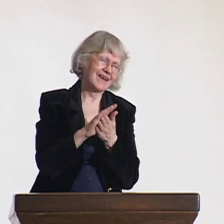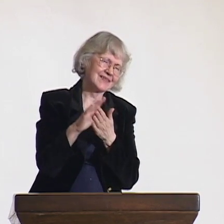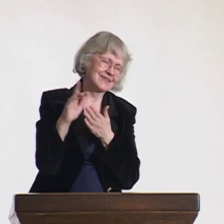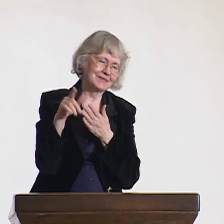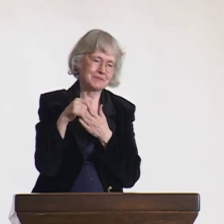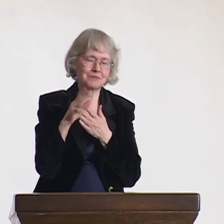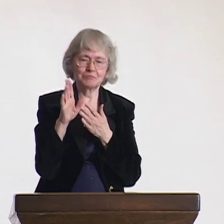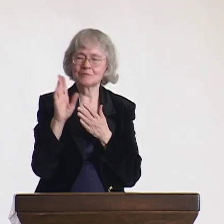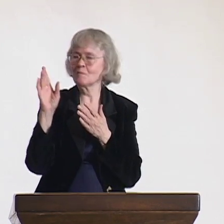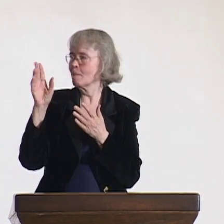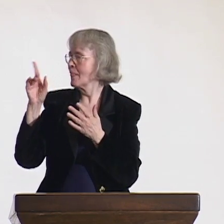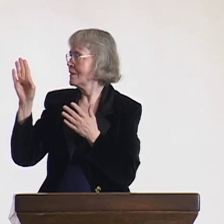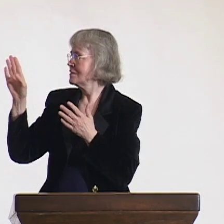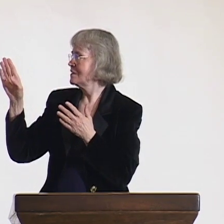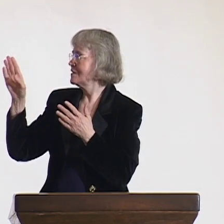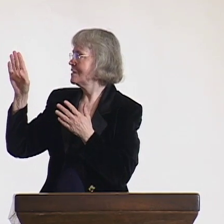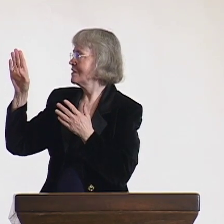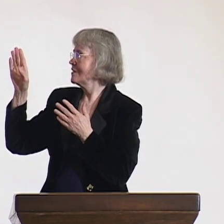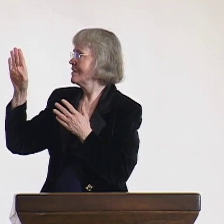It was a wonderful experience.